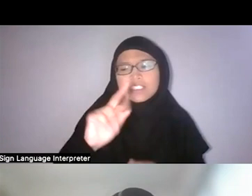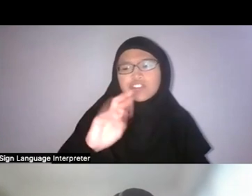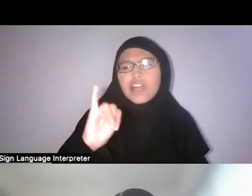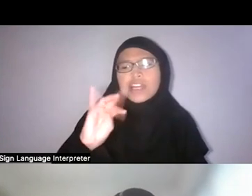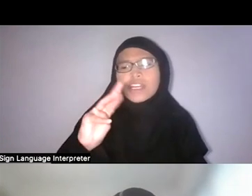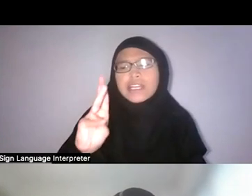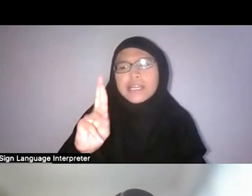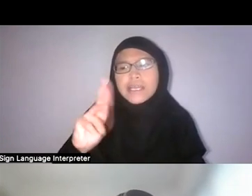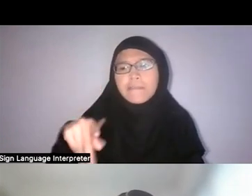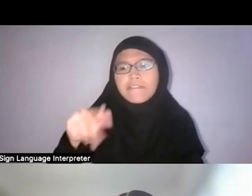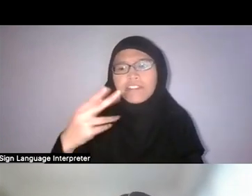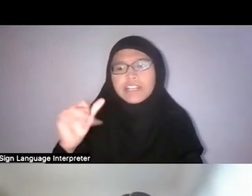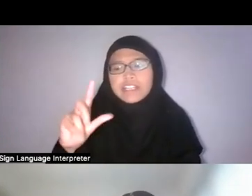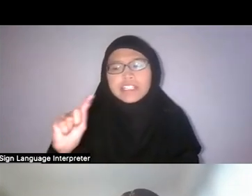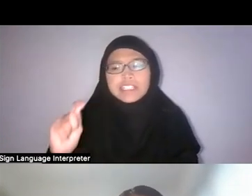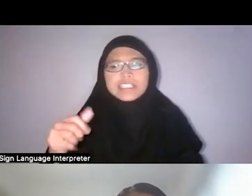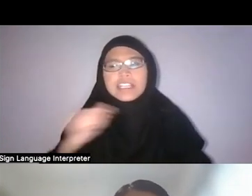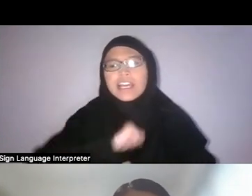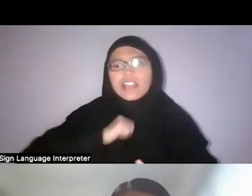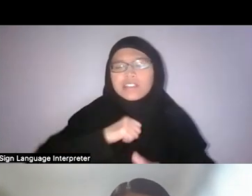It’s not always about Singapore overcoming nature.